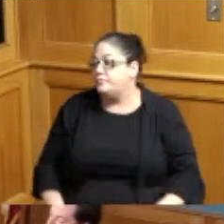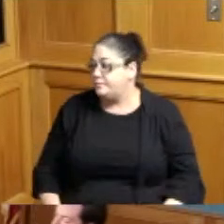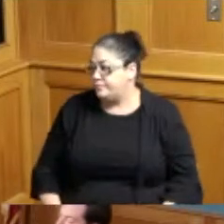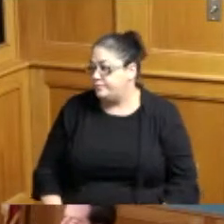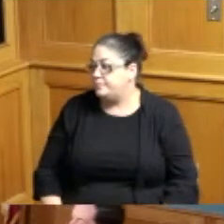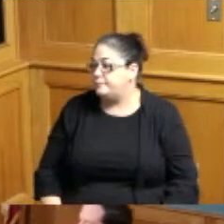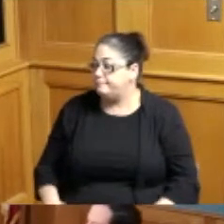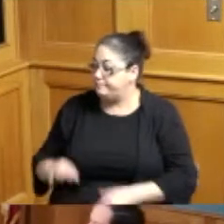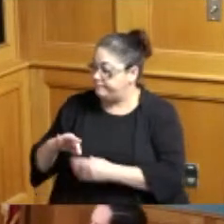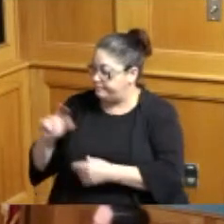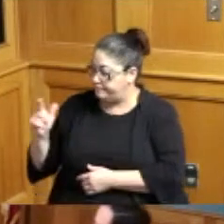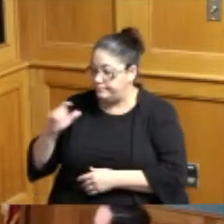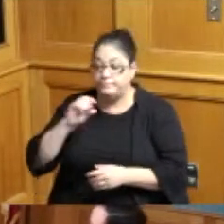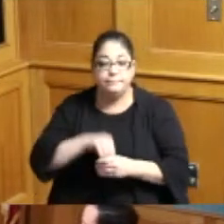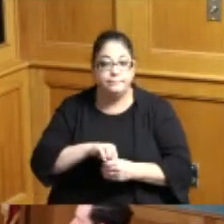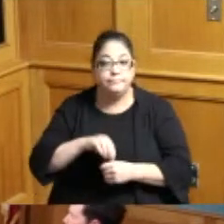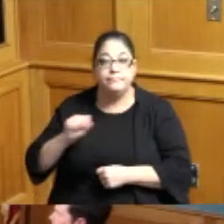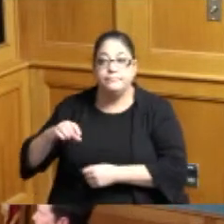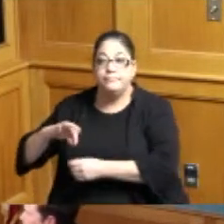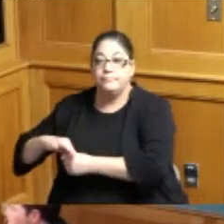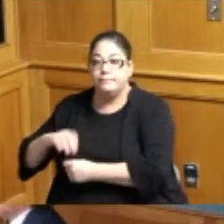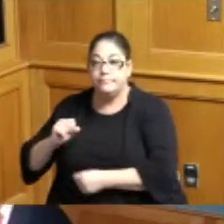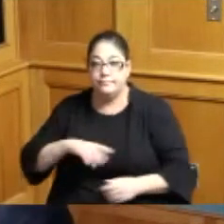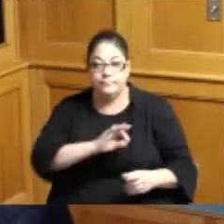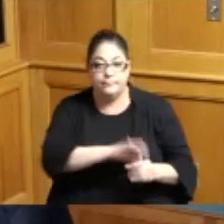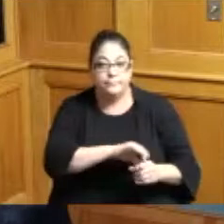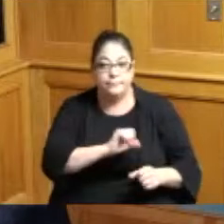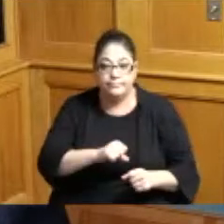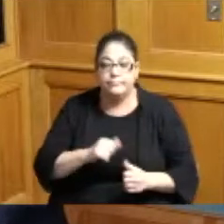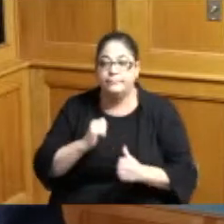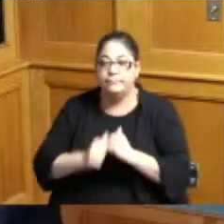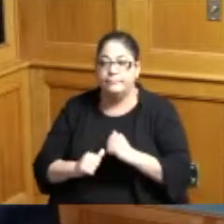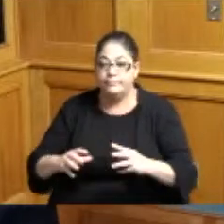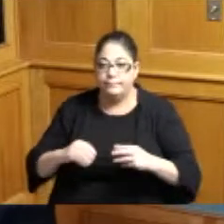Summerow Dumas yes Commissioner Reese yes Commissioner Driehaus yes thank you